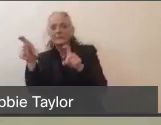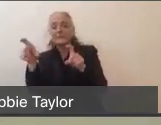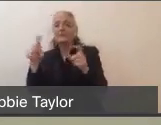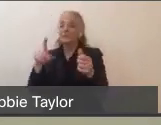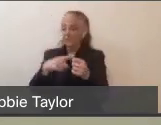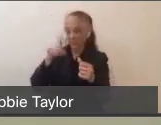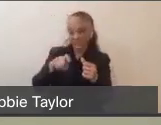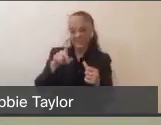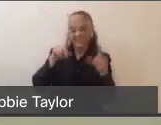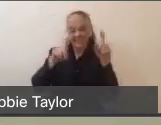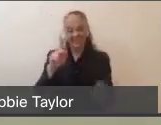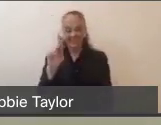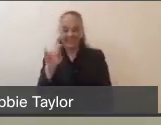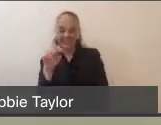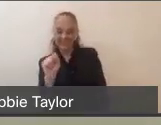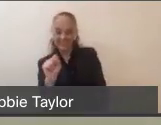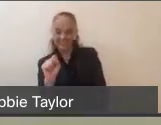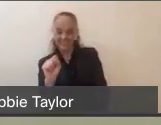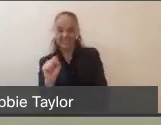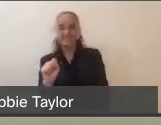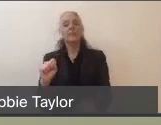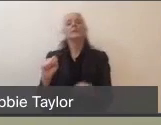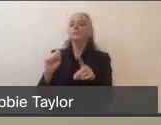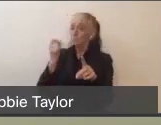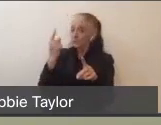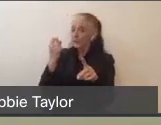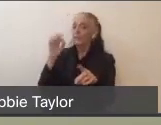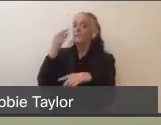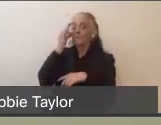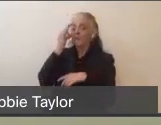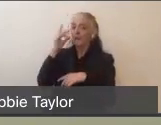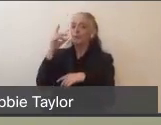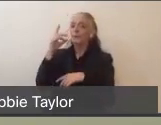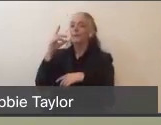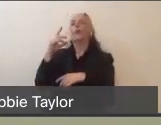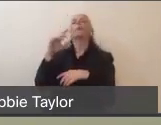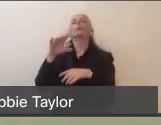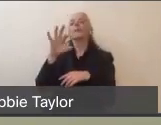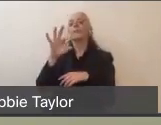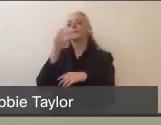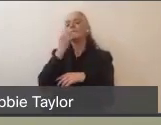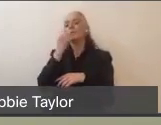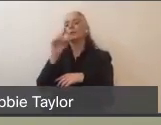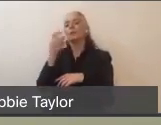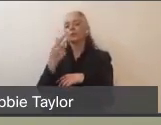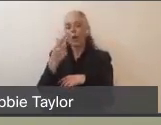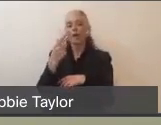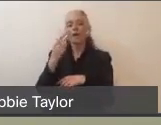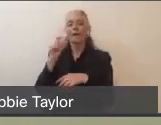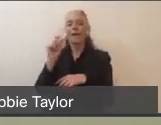So testing kits need to be approved by the Food and Drug Administration, the FDA,